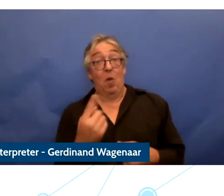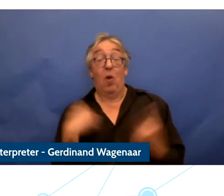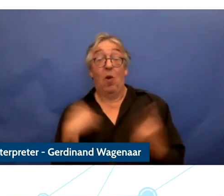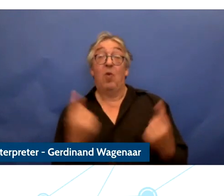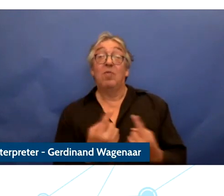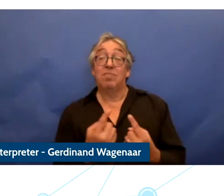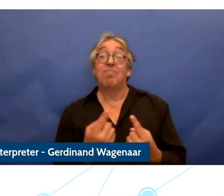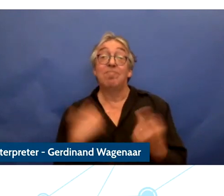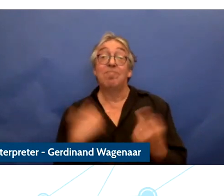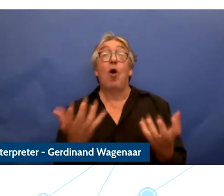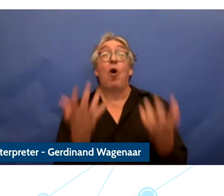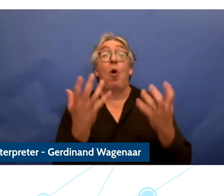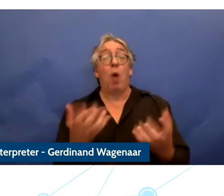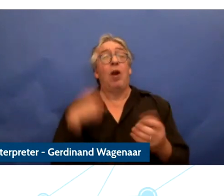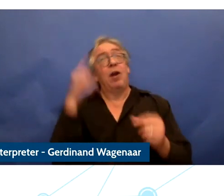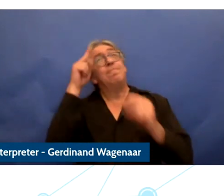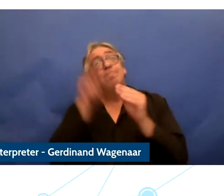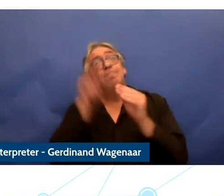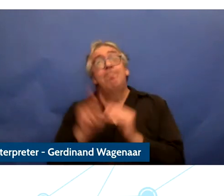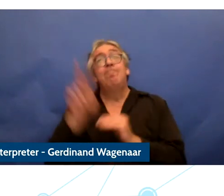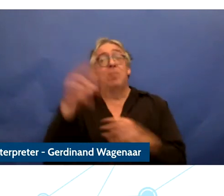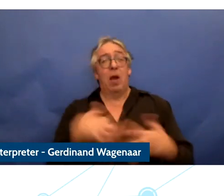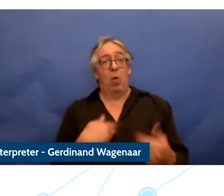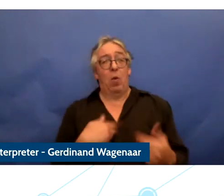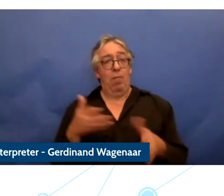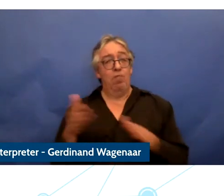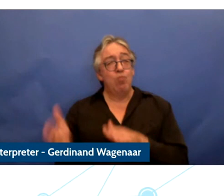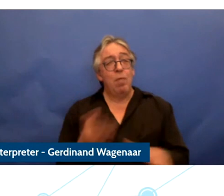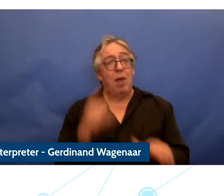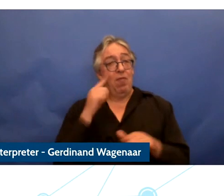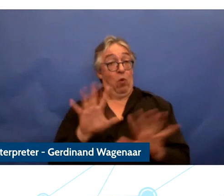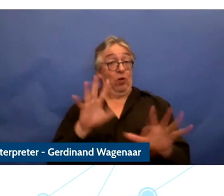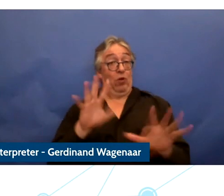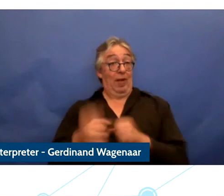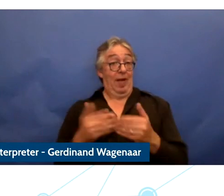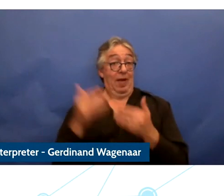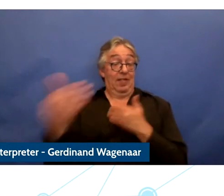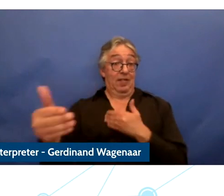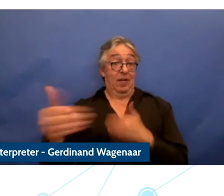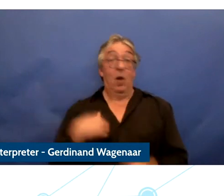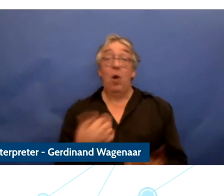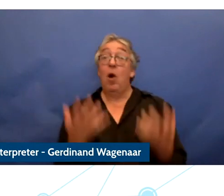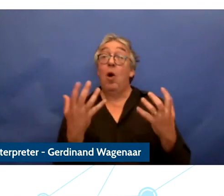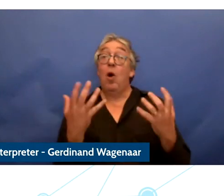the next decade, we need to ensure that the on line spate space ask safe for all